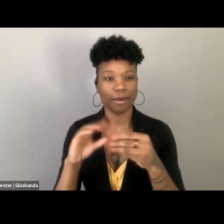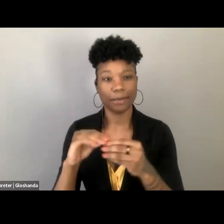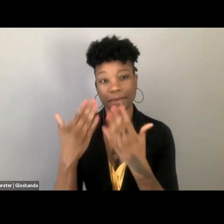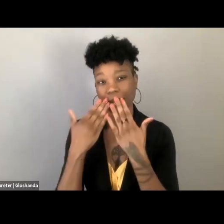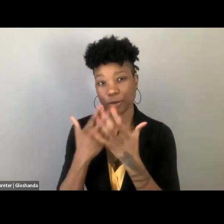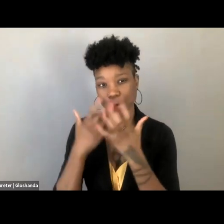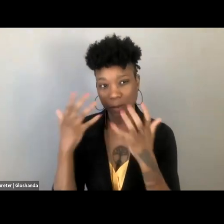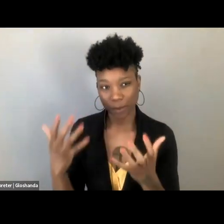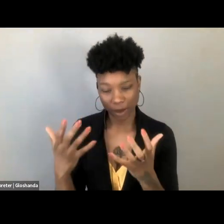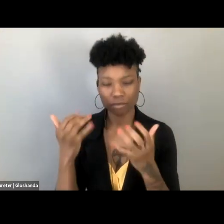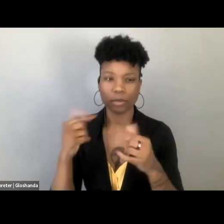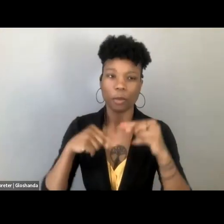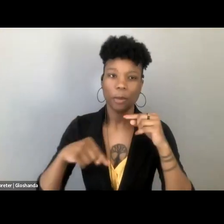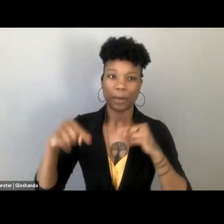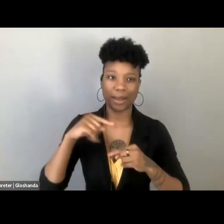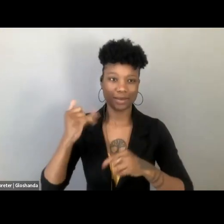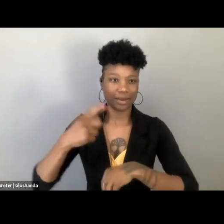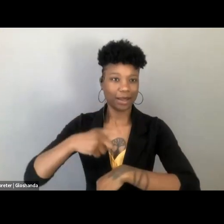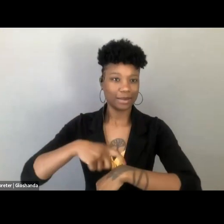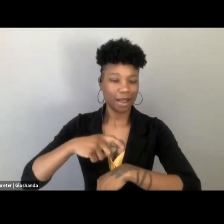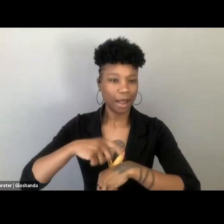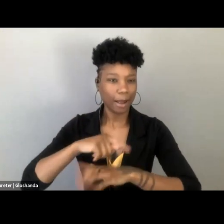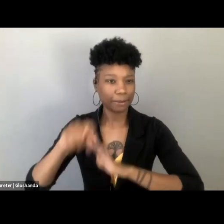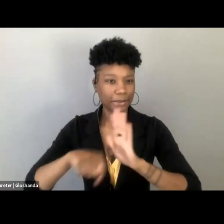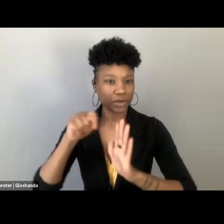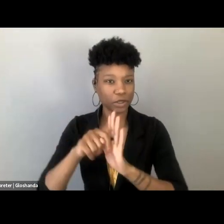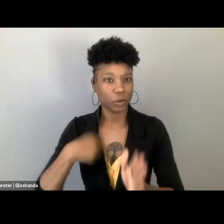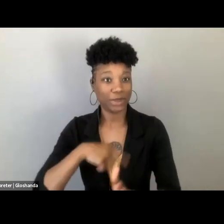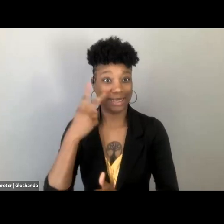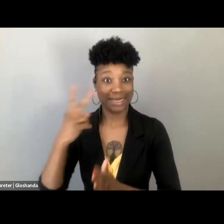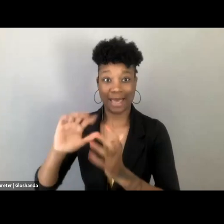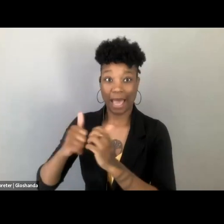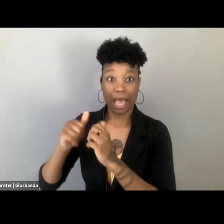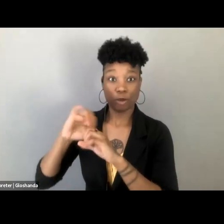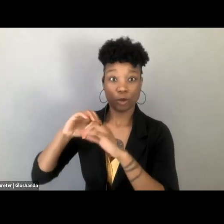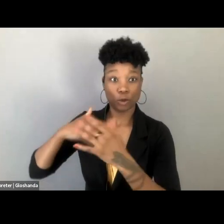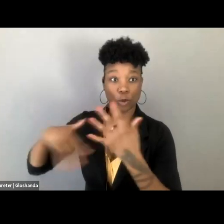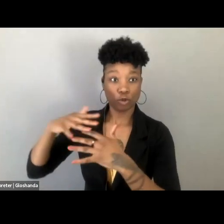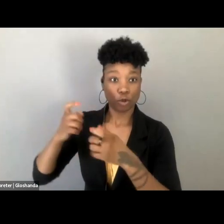like we start to see the beginnings of that system, of social control, whether that's public or private